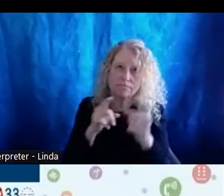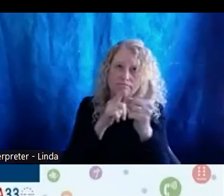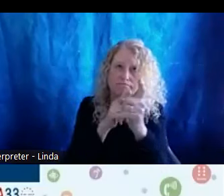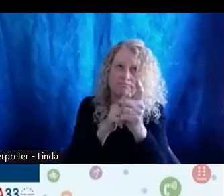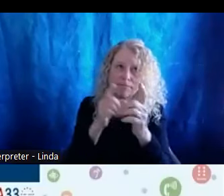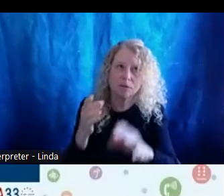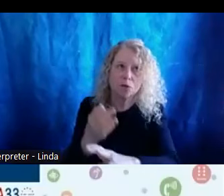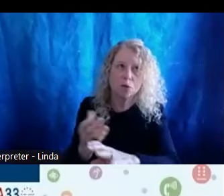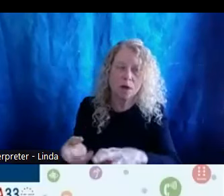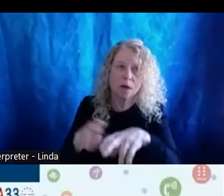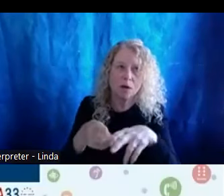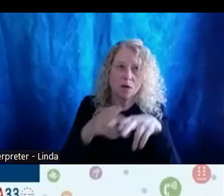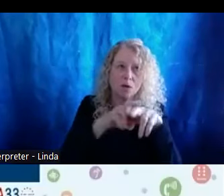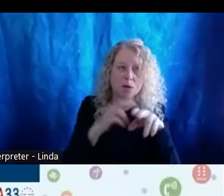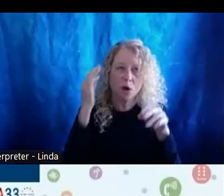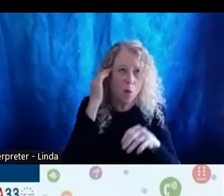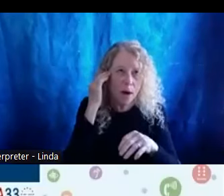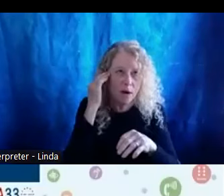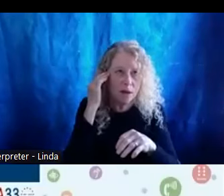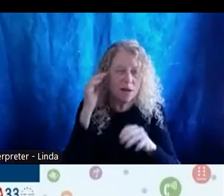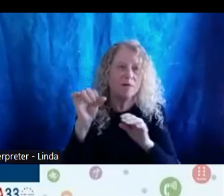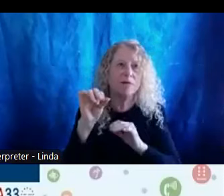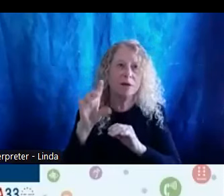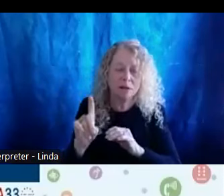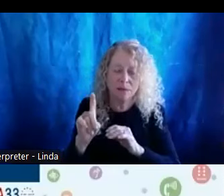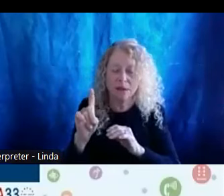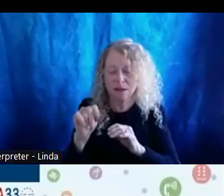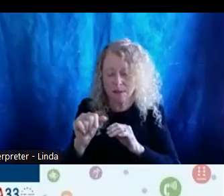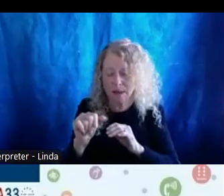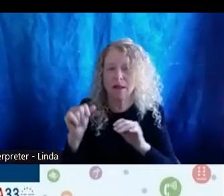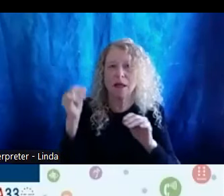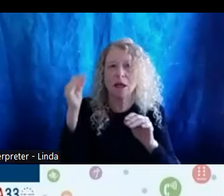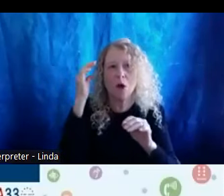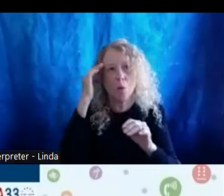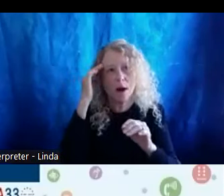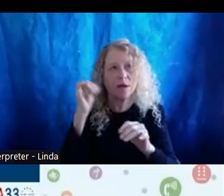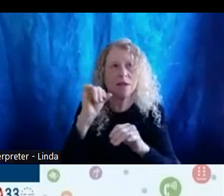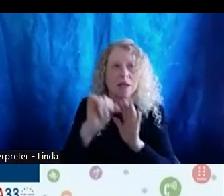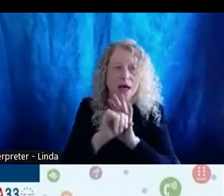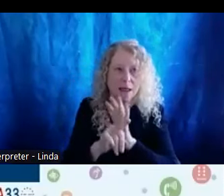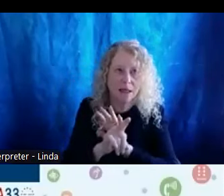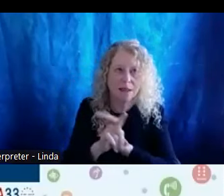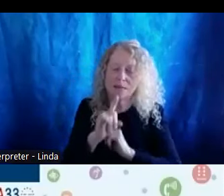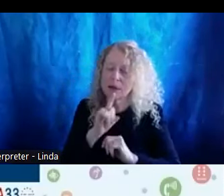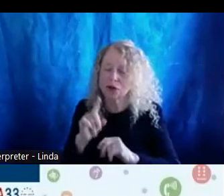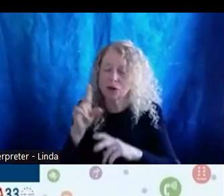of the vast range of disability experiences and identities, ensuring that people with disabilities voices are heard.